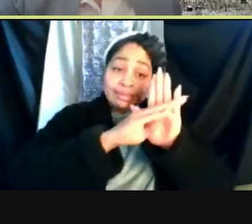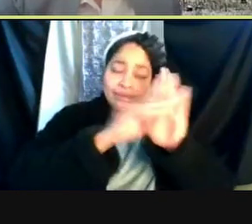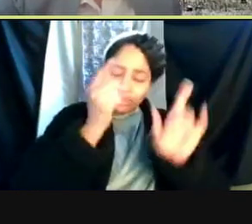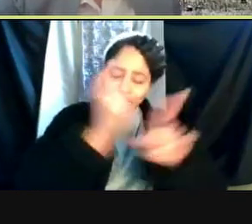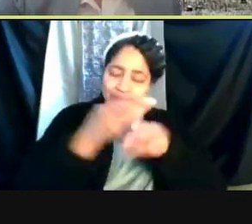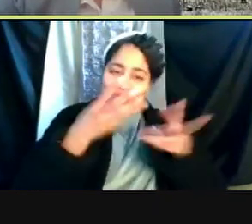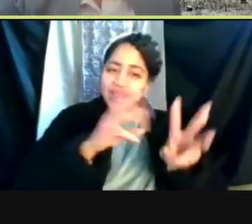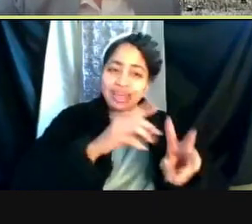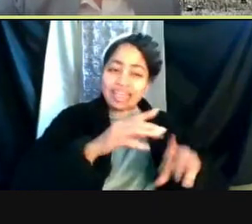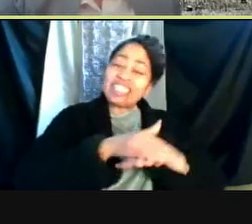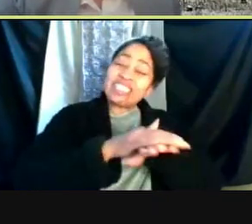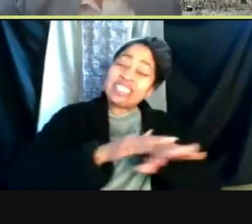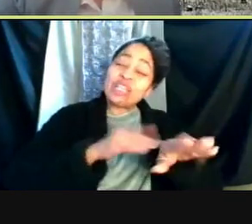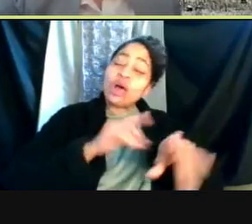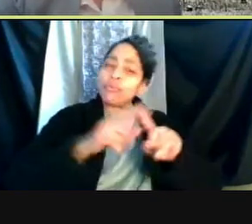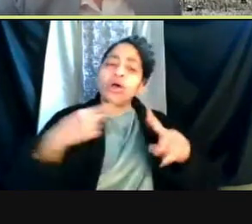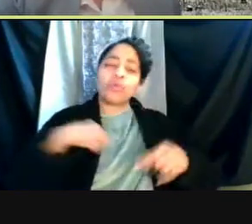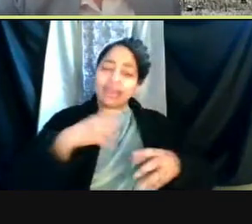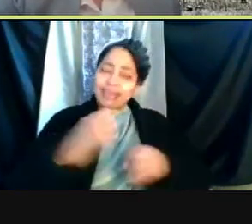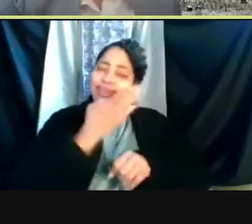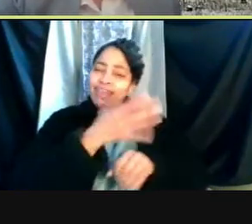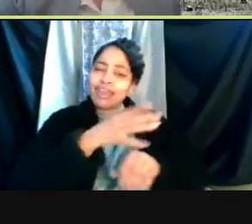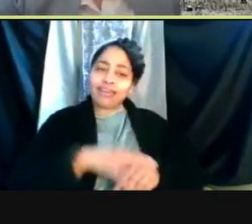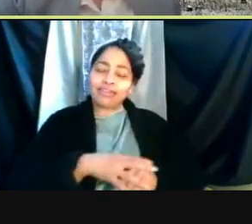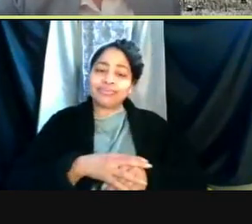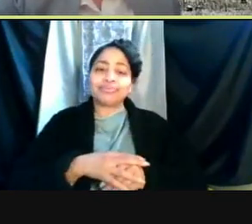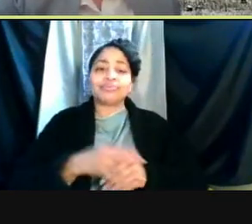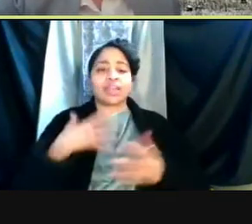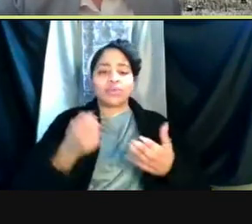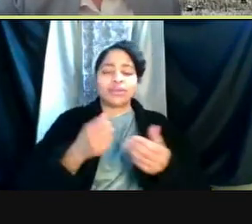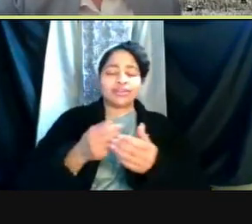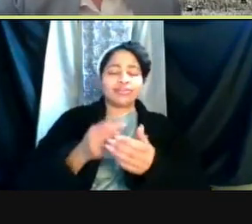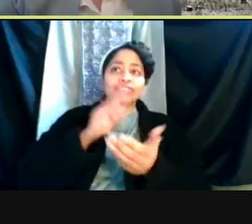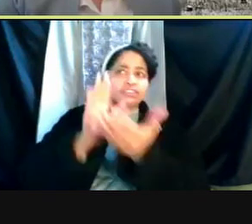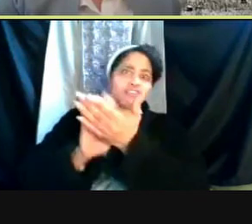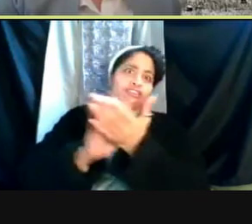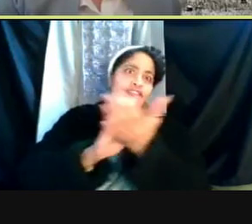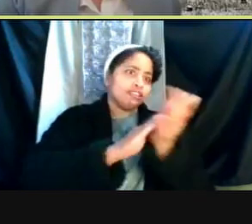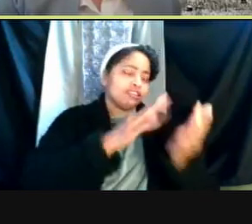I wanna thank and acknowledge the critical role of our faculty staff and students that have all played